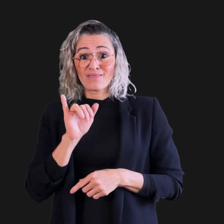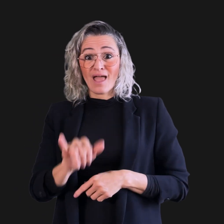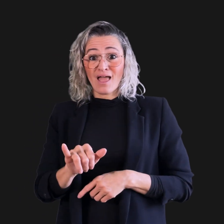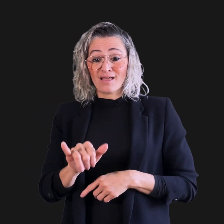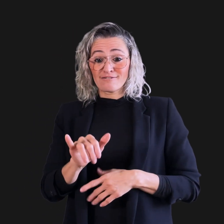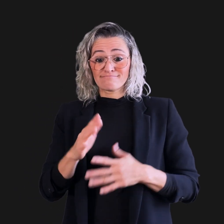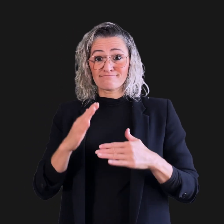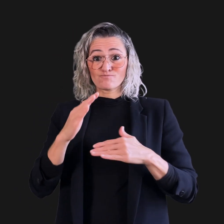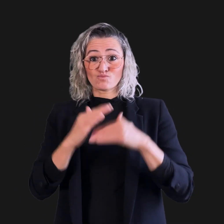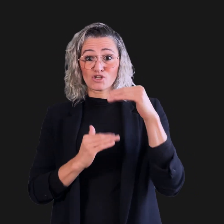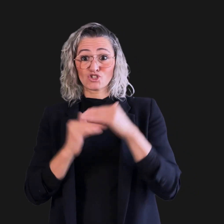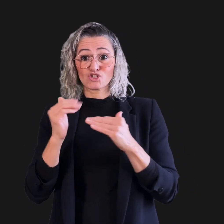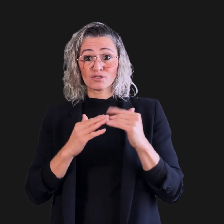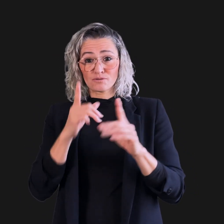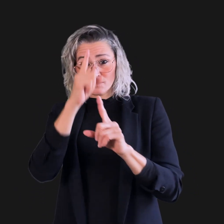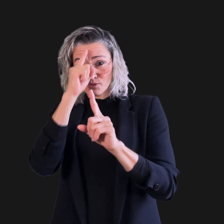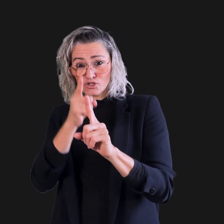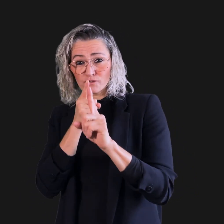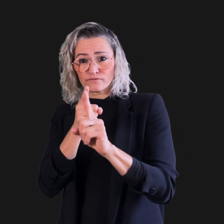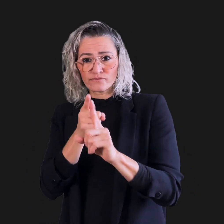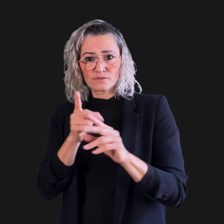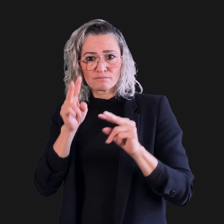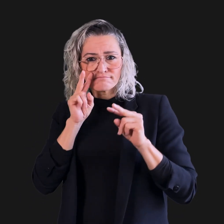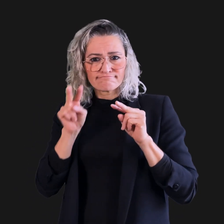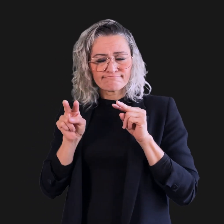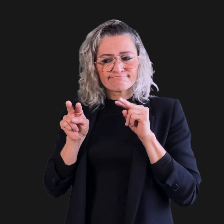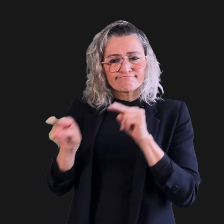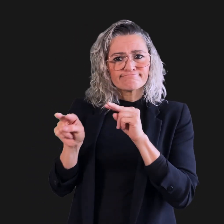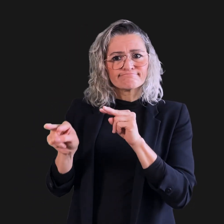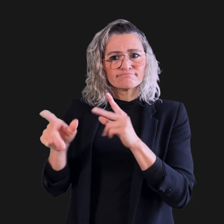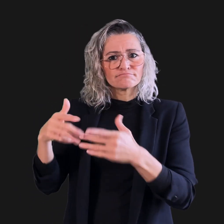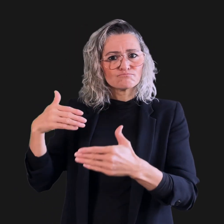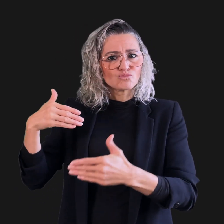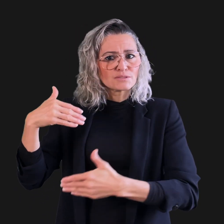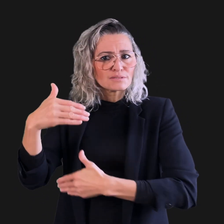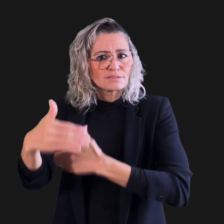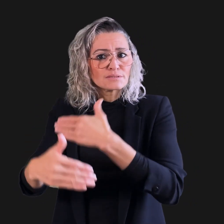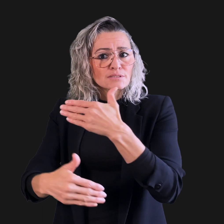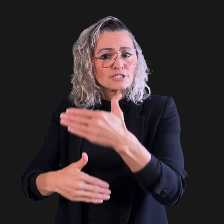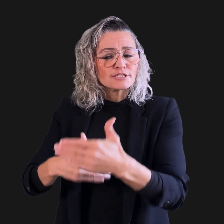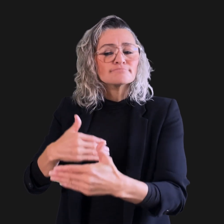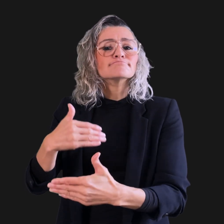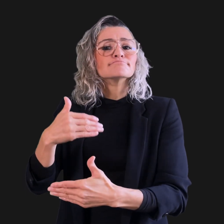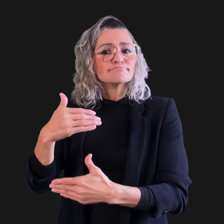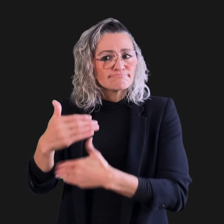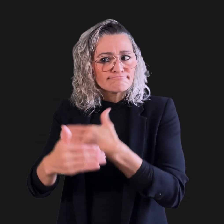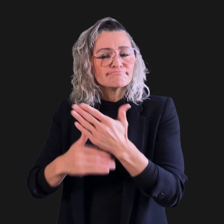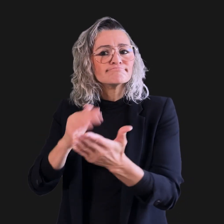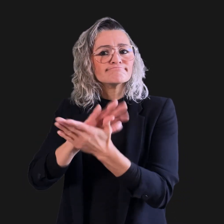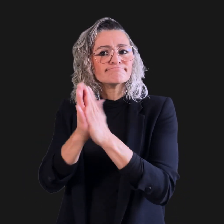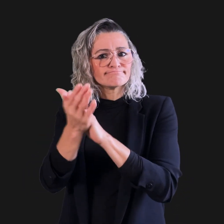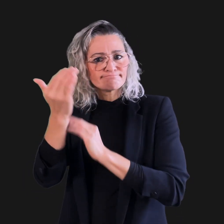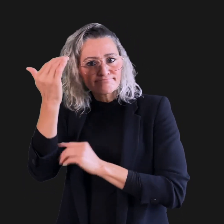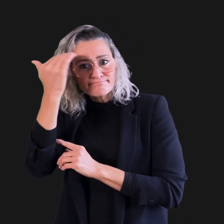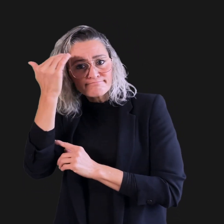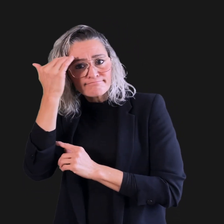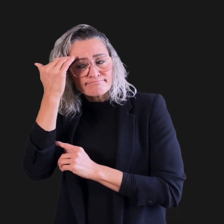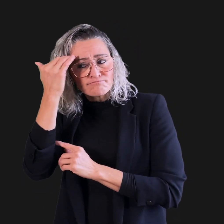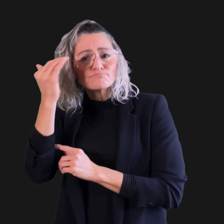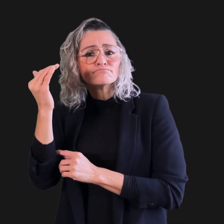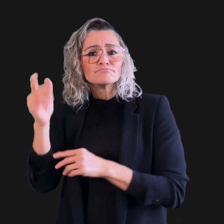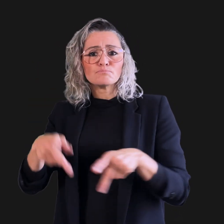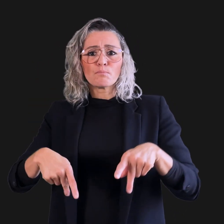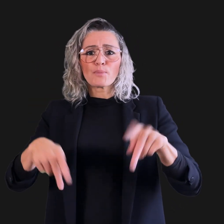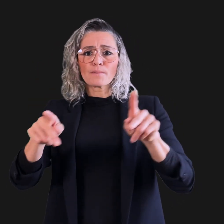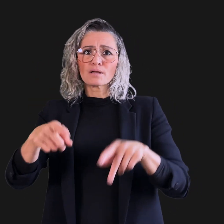The objective of this framework is to monitor the progressive realization of the right